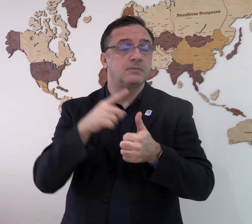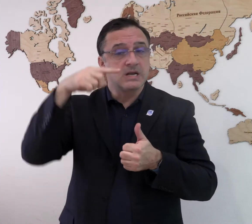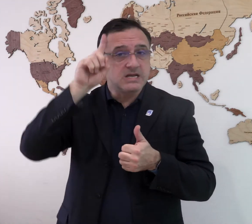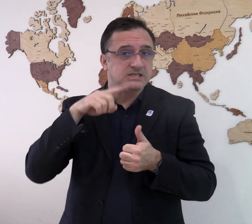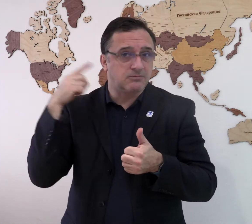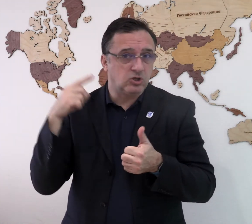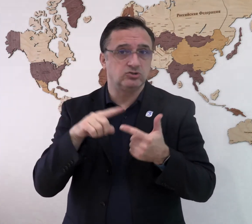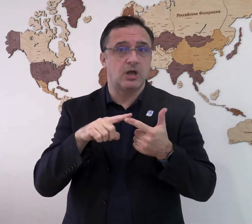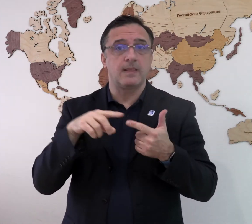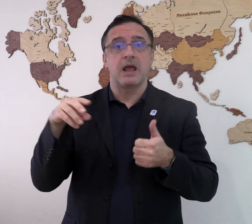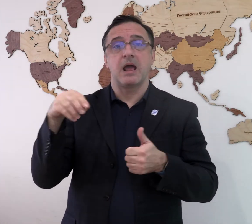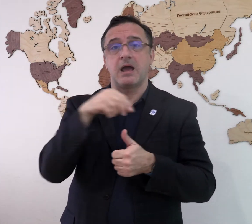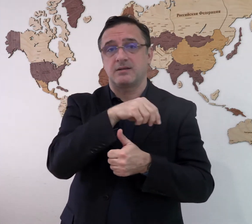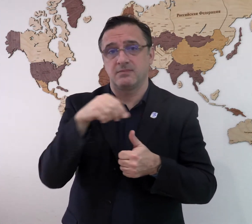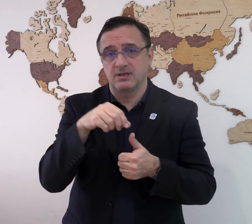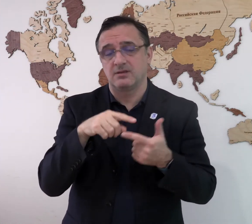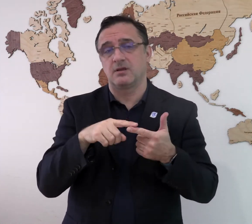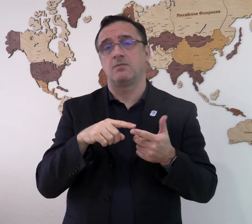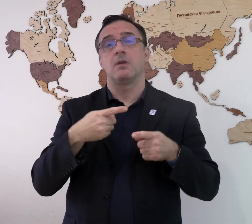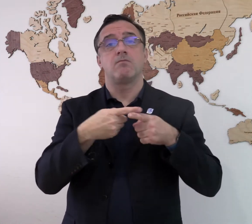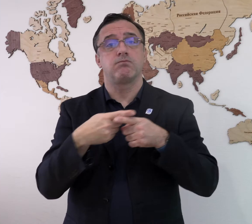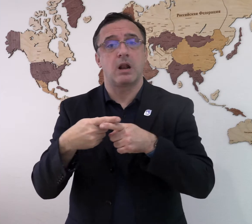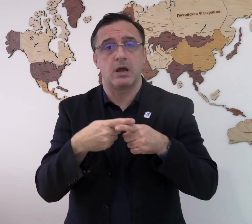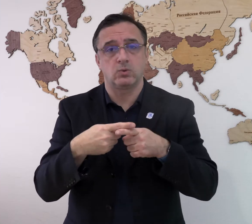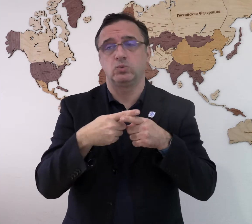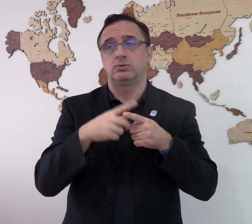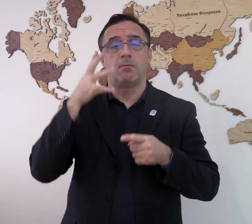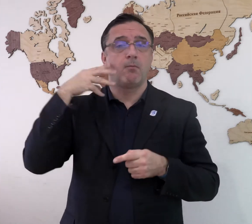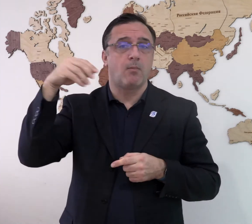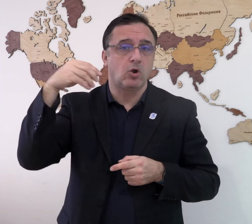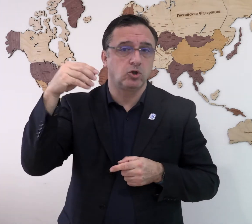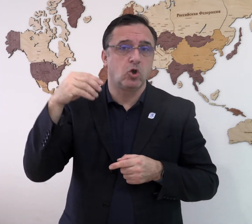such as Azerbaijan, Armenia, Belarus, Moldova,